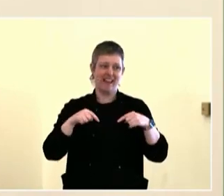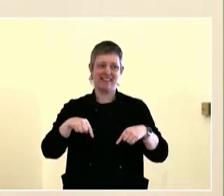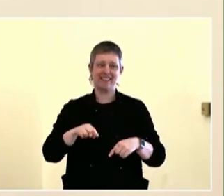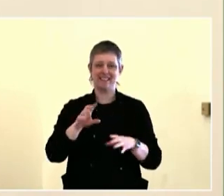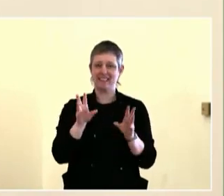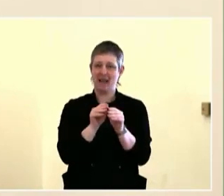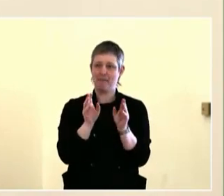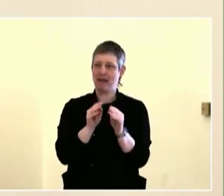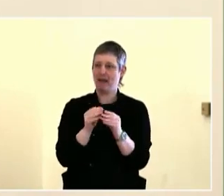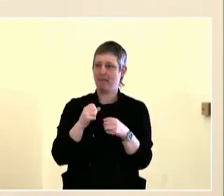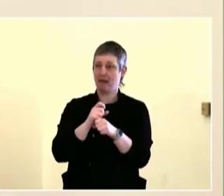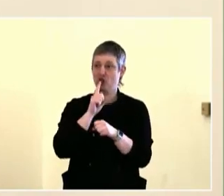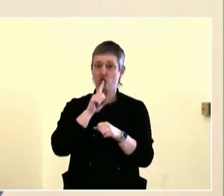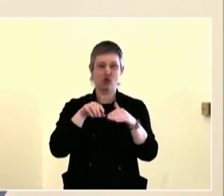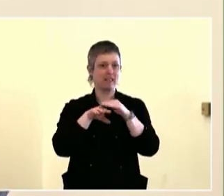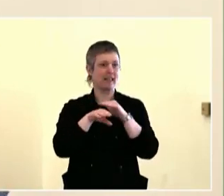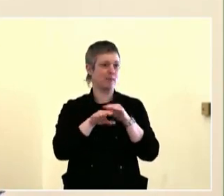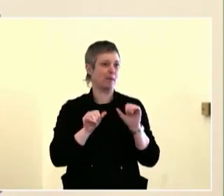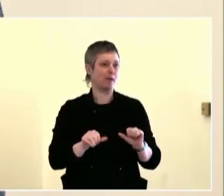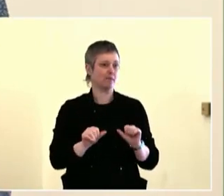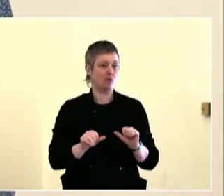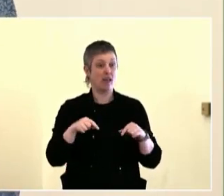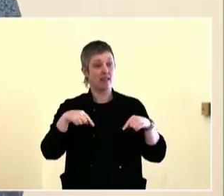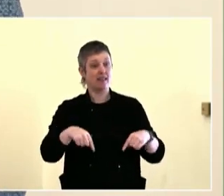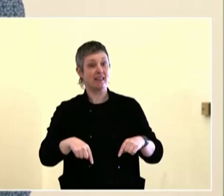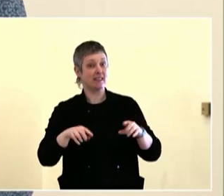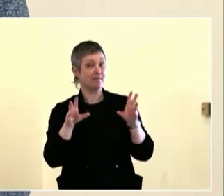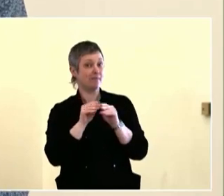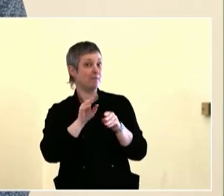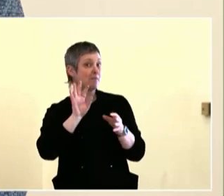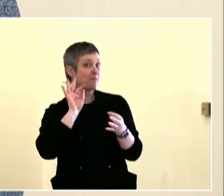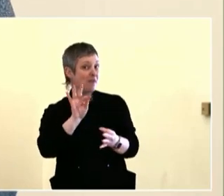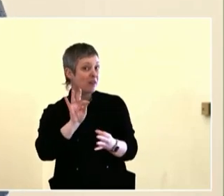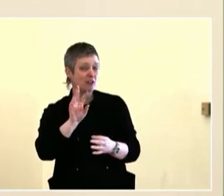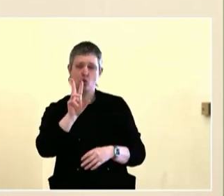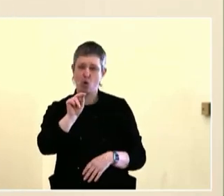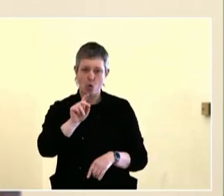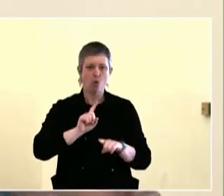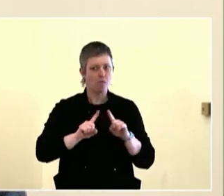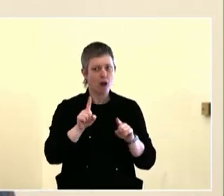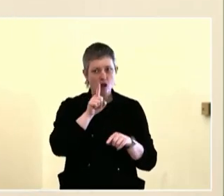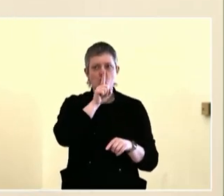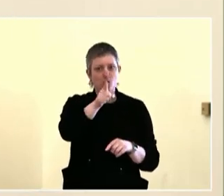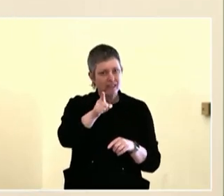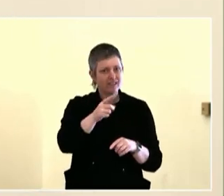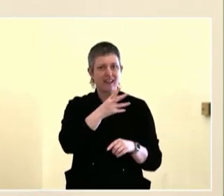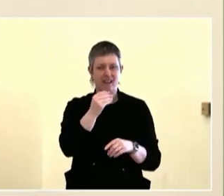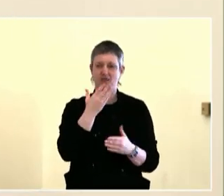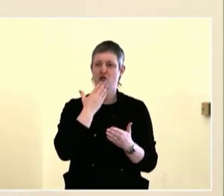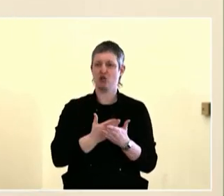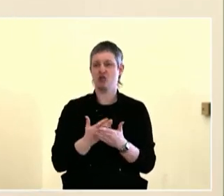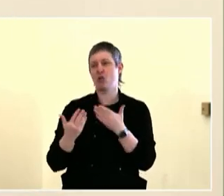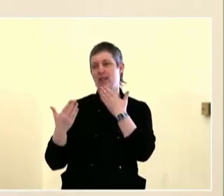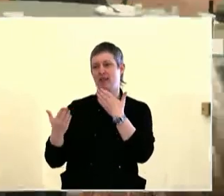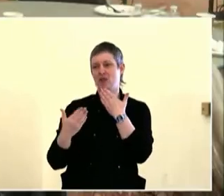And we also talked about places for youth to just be without having to, like, go to a mall or